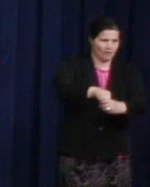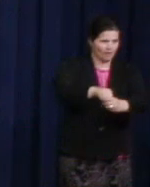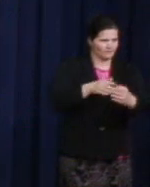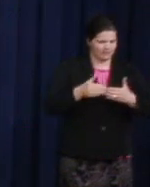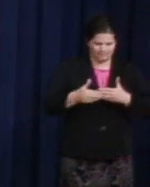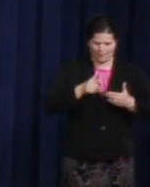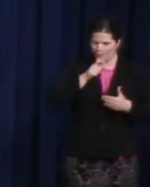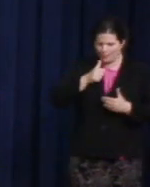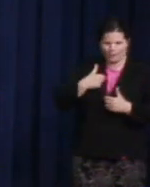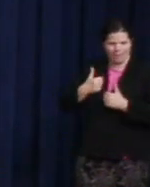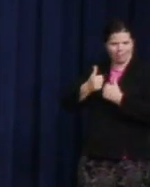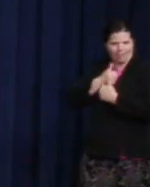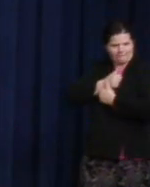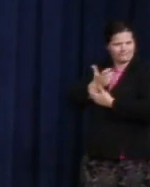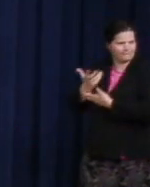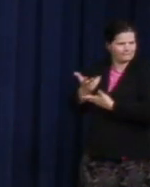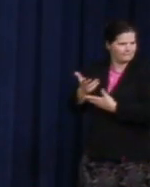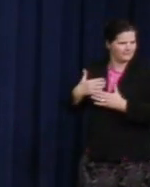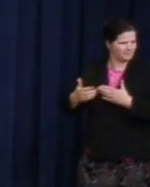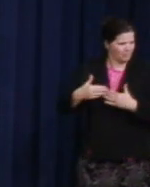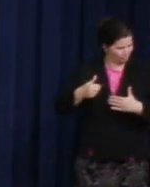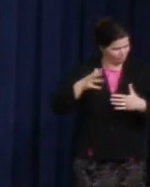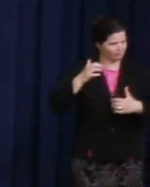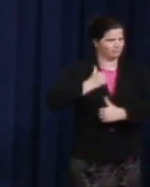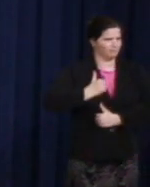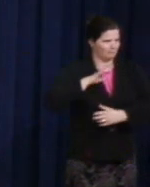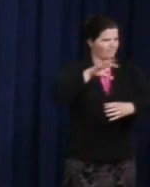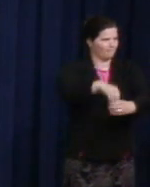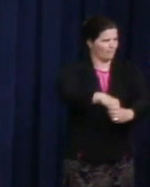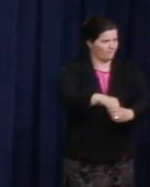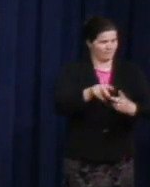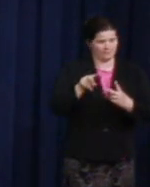And, with President Obama, she made that happen. That is change.